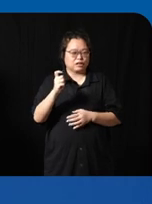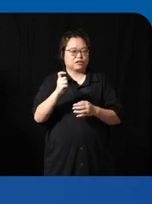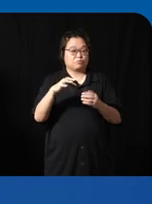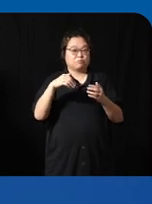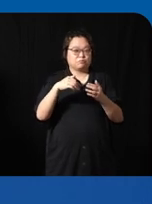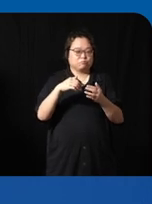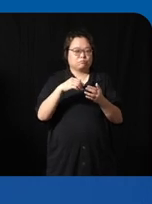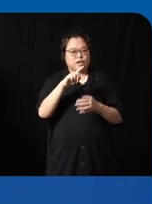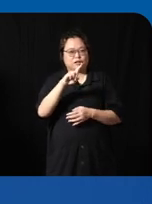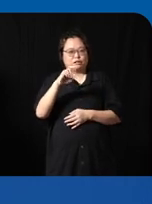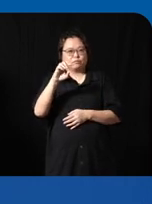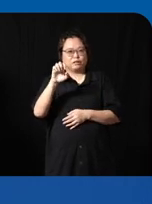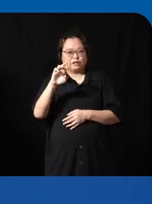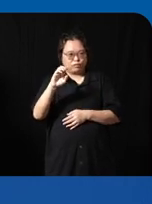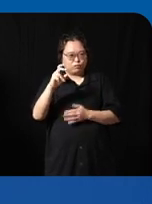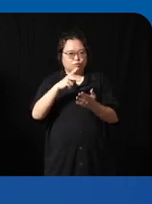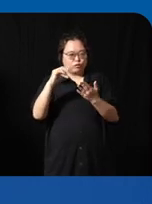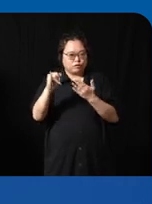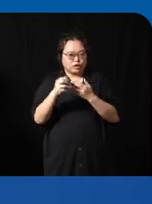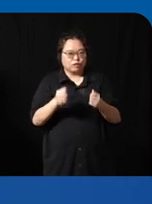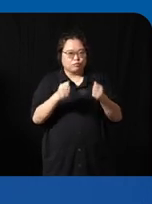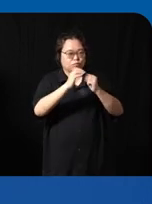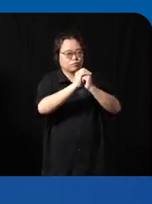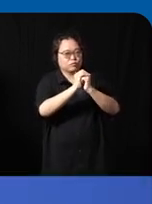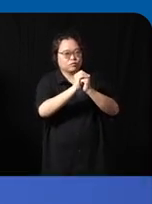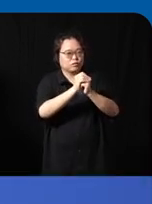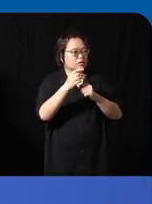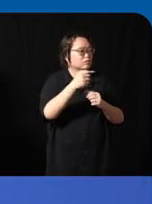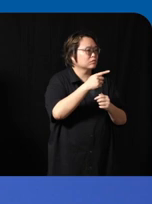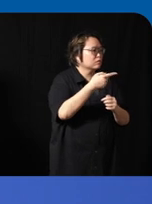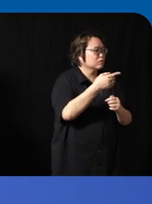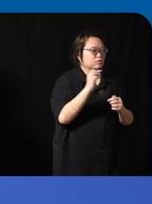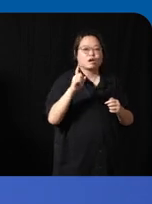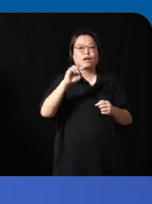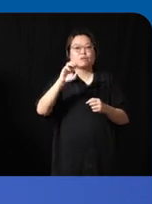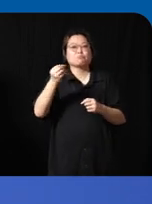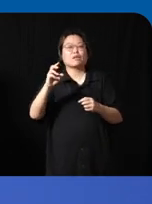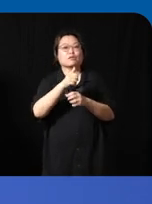zero project award actually a call oh I think Mara just went call another winner was here as well but